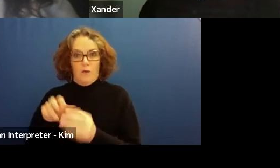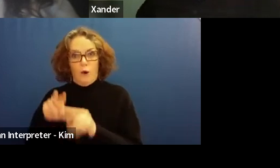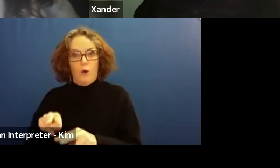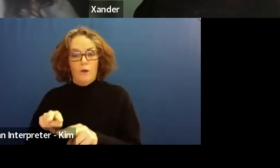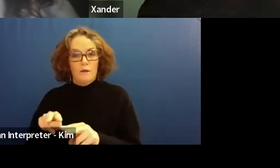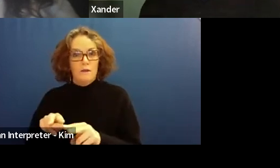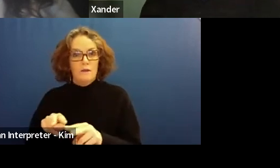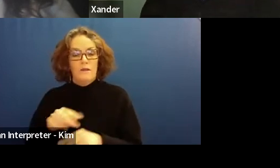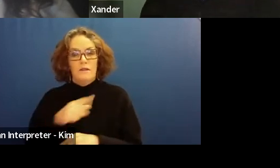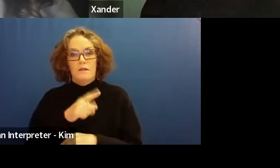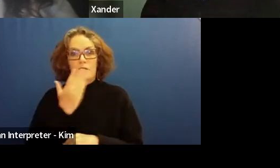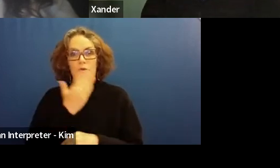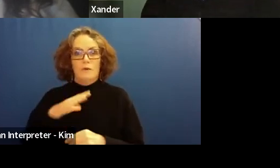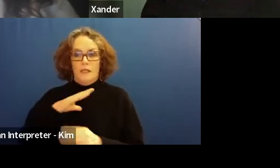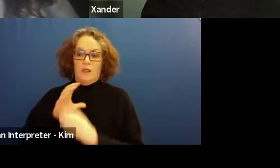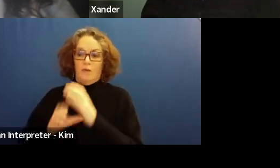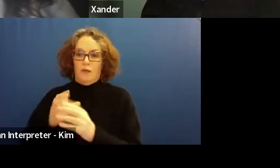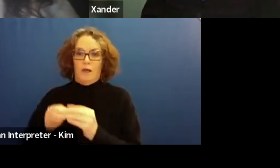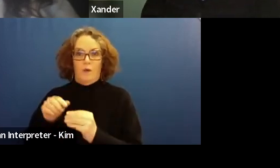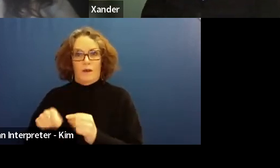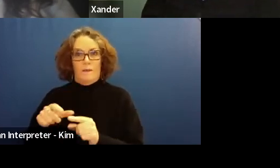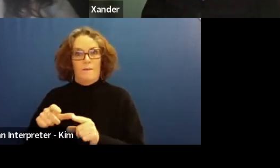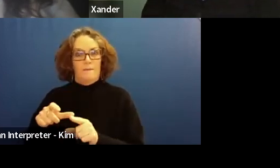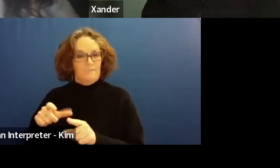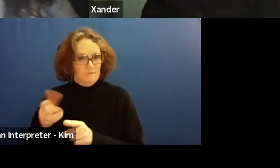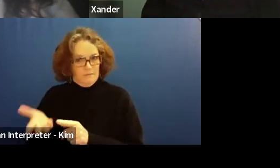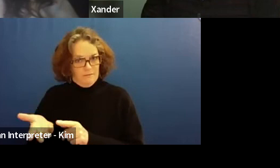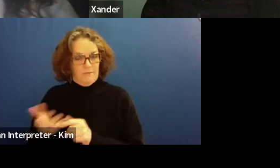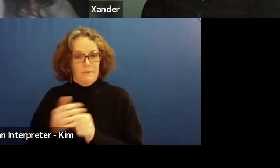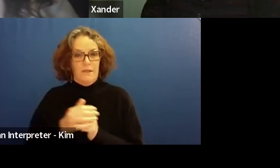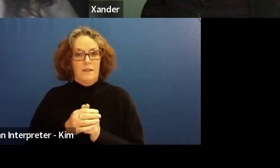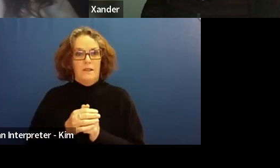And yet, so Sandra and Emily and I was reading in the chat as well.